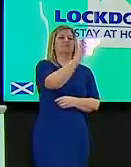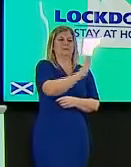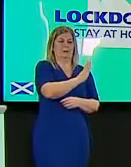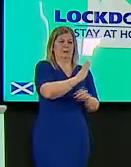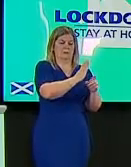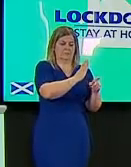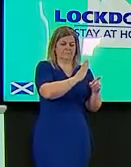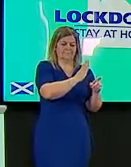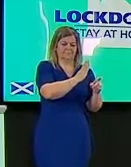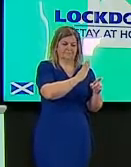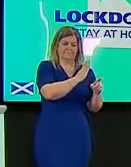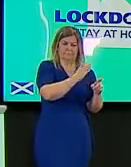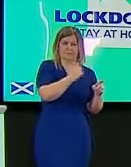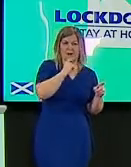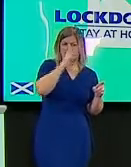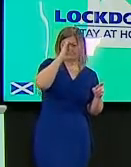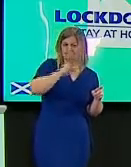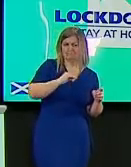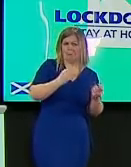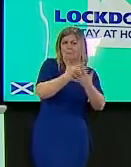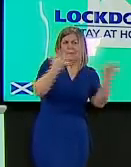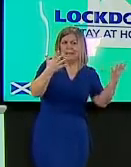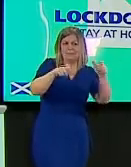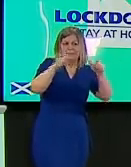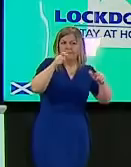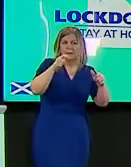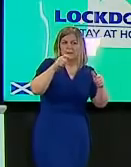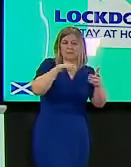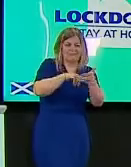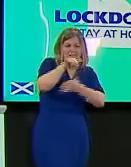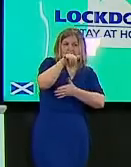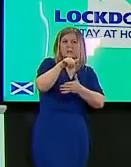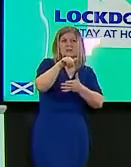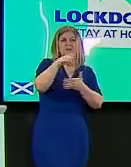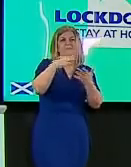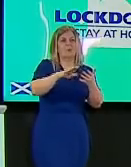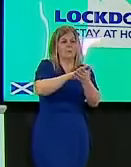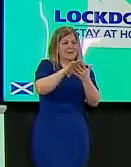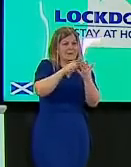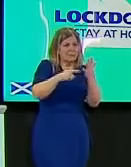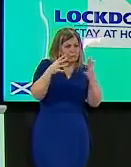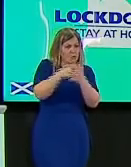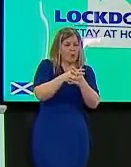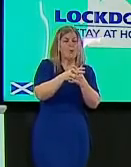the flight and how many uh the ba flight from heathrow to aberdeen that you're looking for